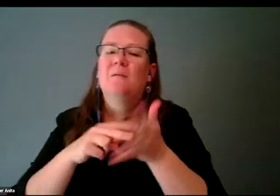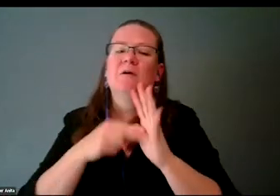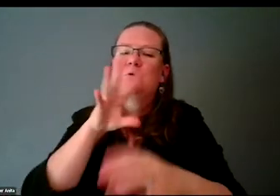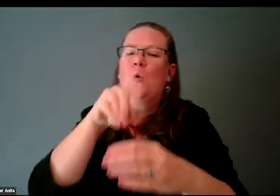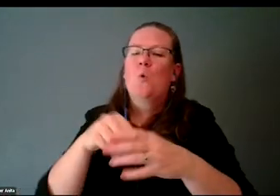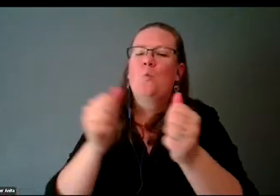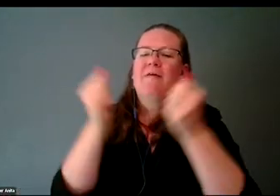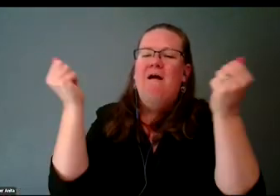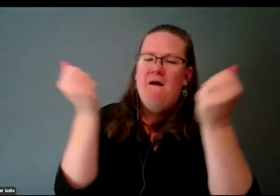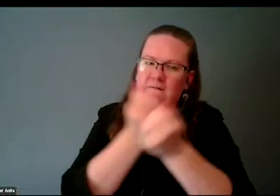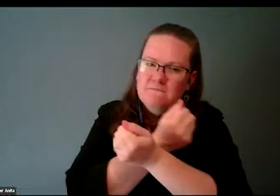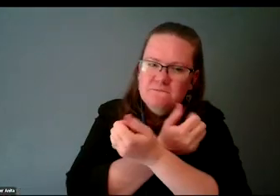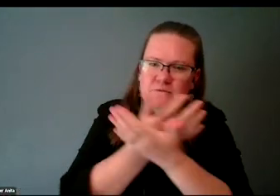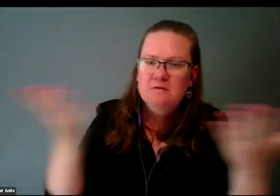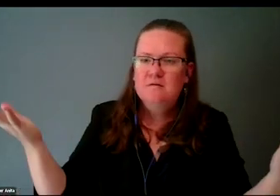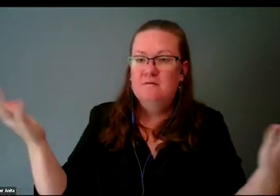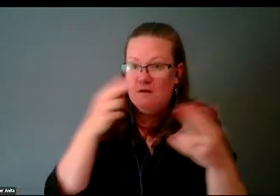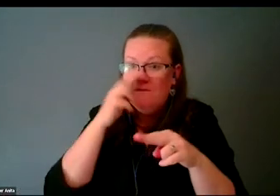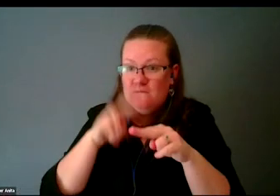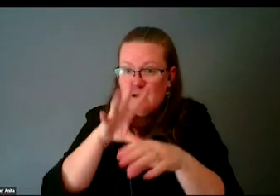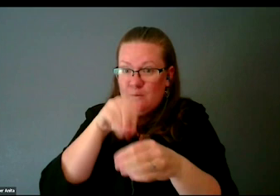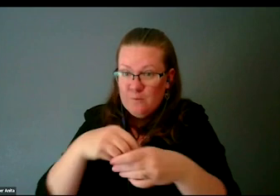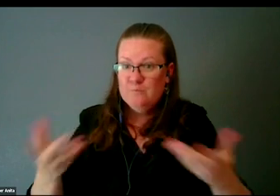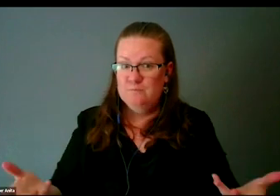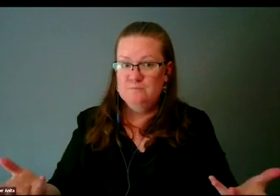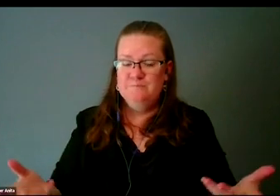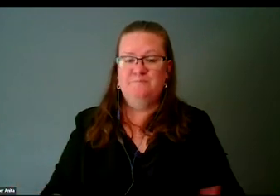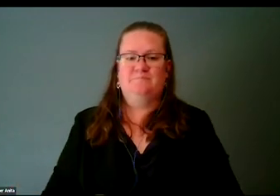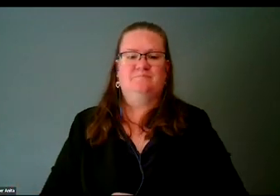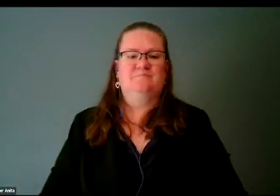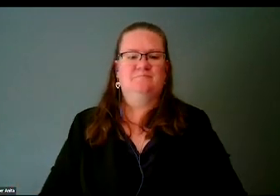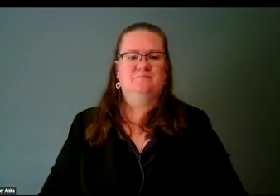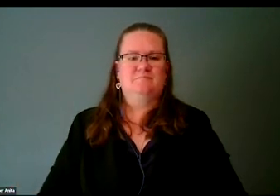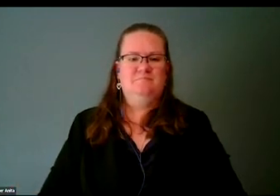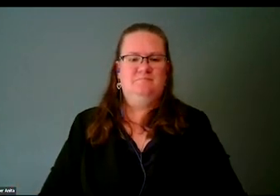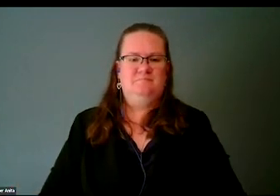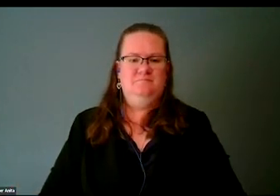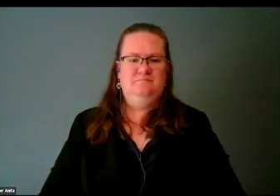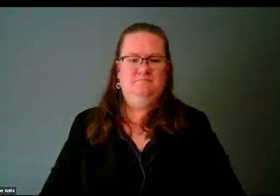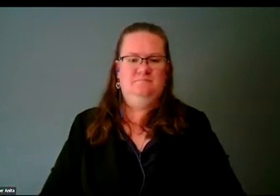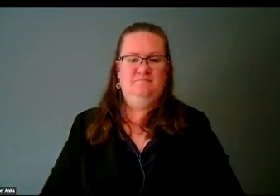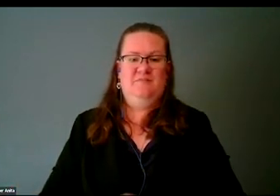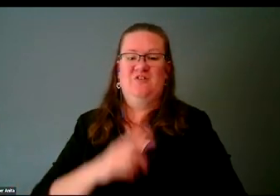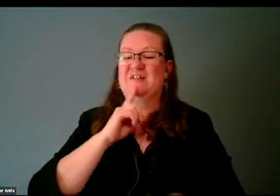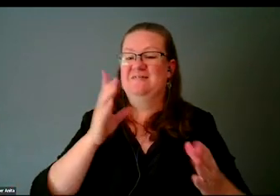the fun parts too. At the end of the day, these photos aren't just for me.